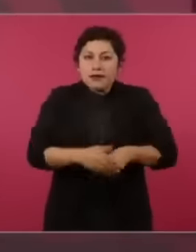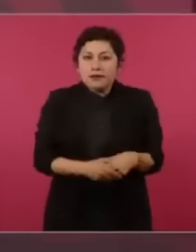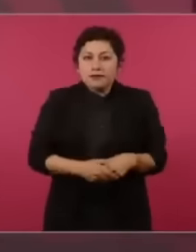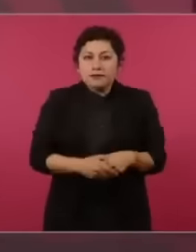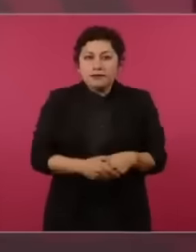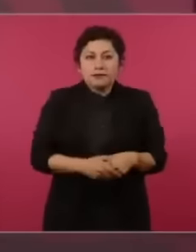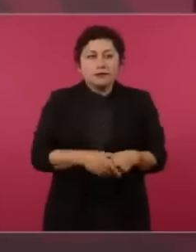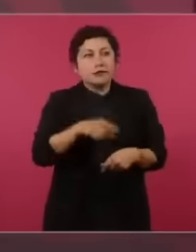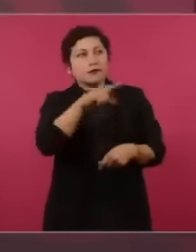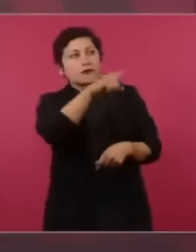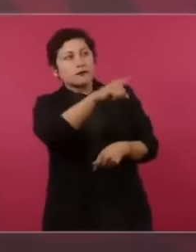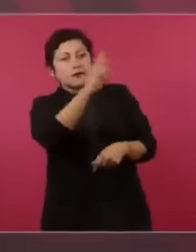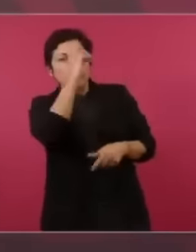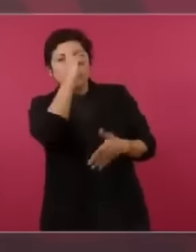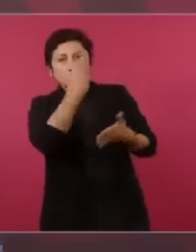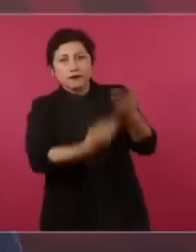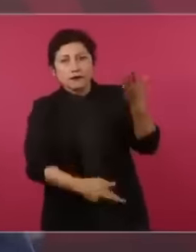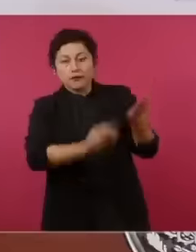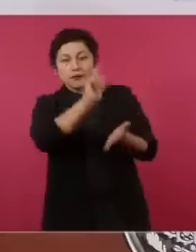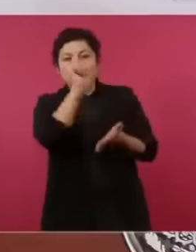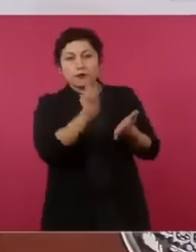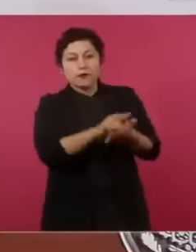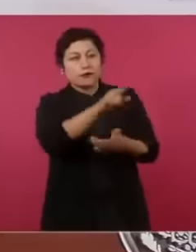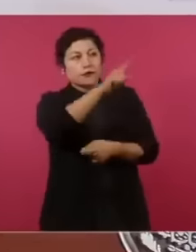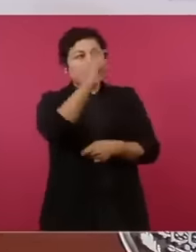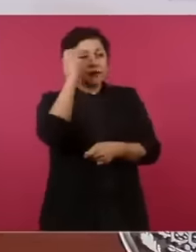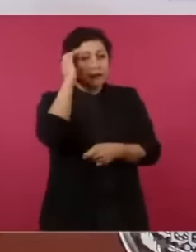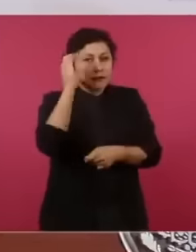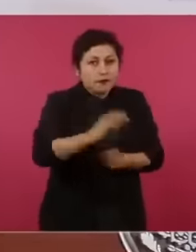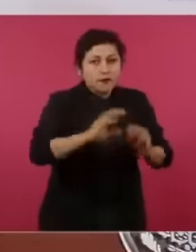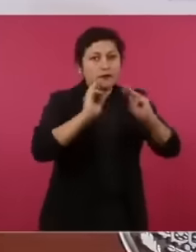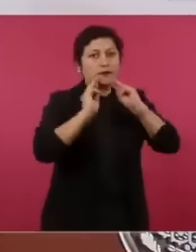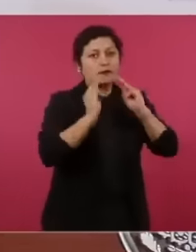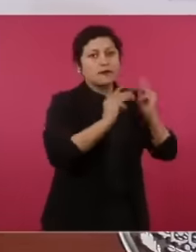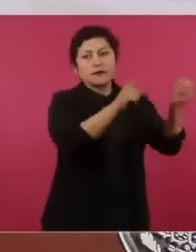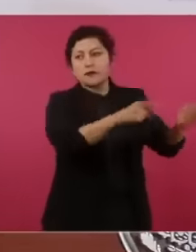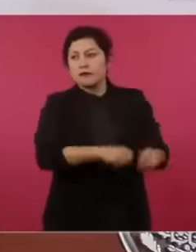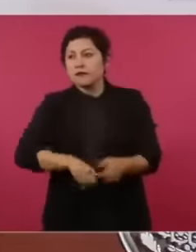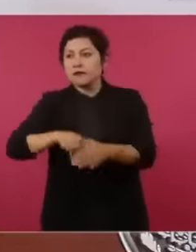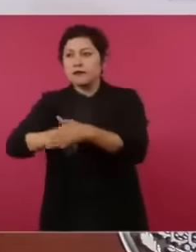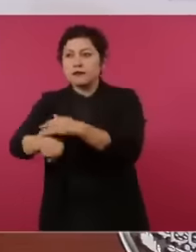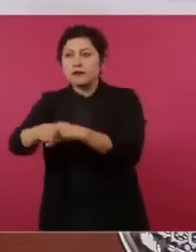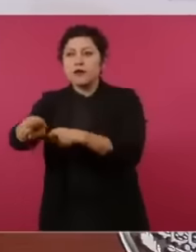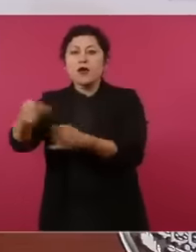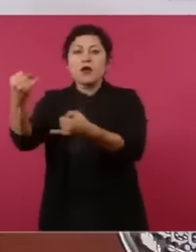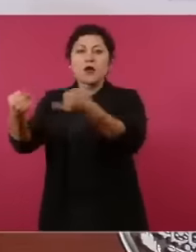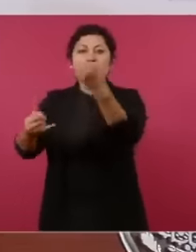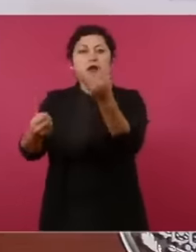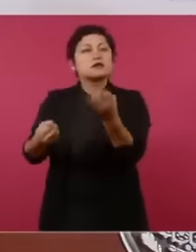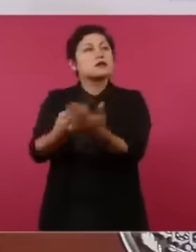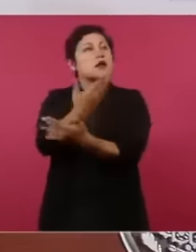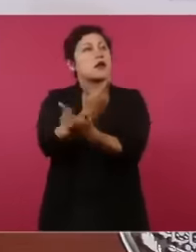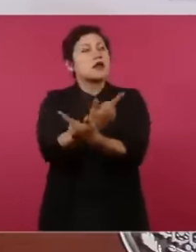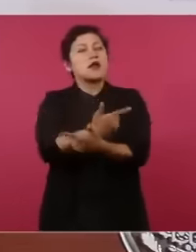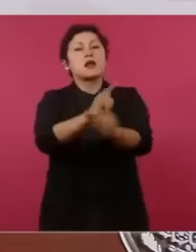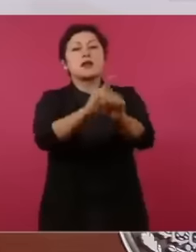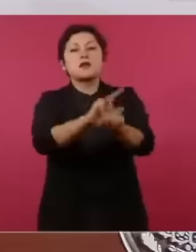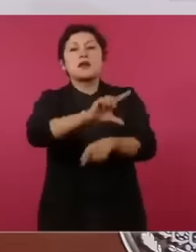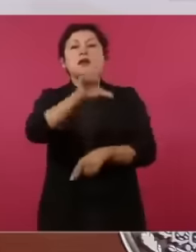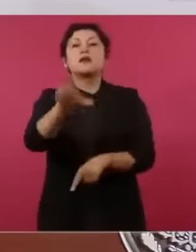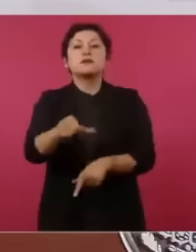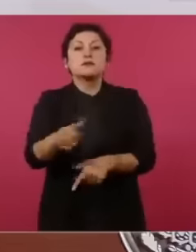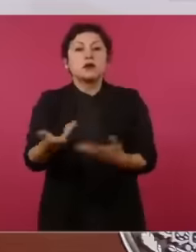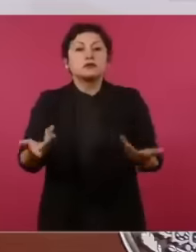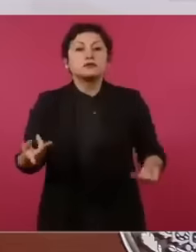And what does the prosecutor's office do? They file an appeal. They generally resolve that